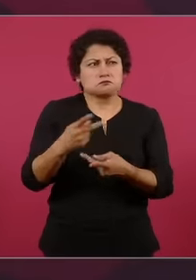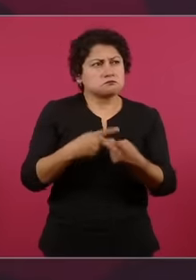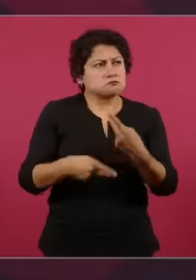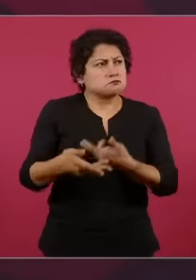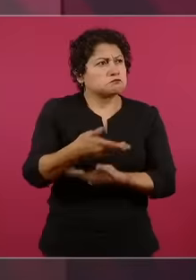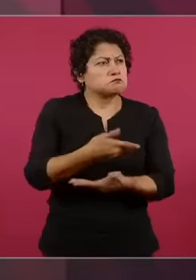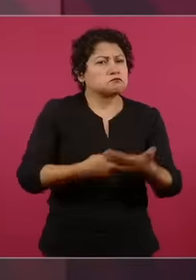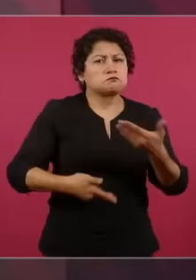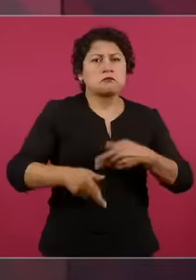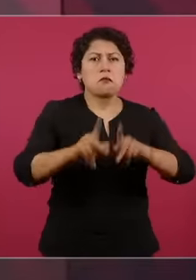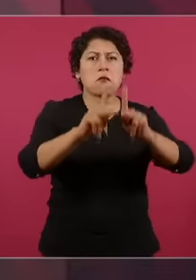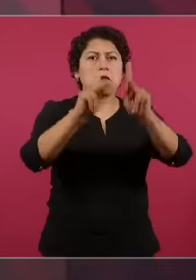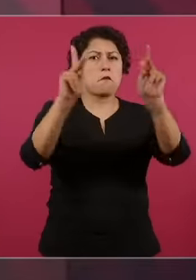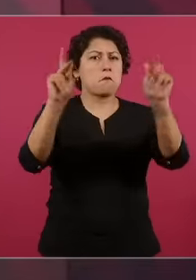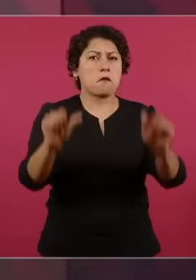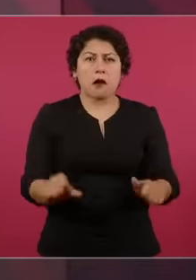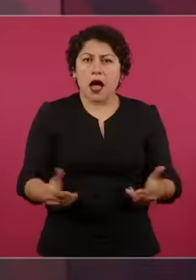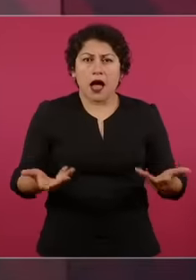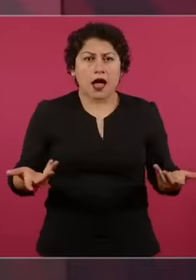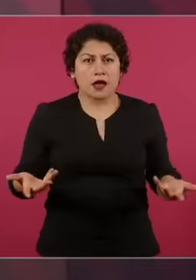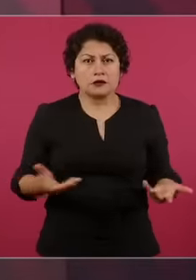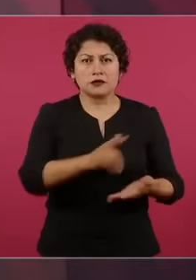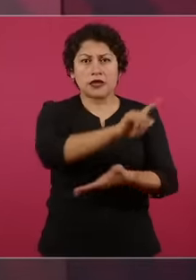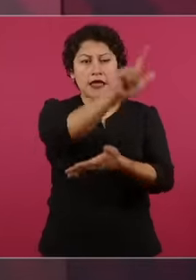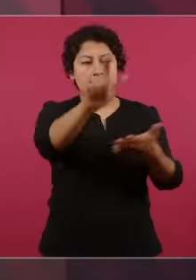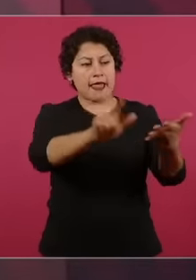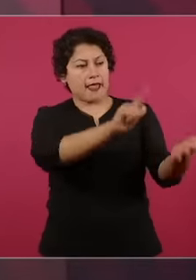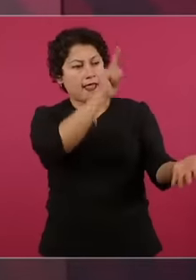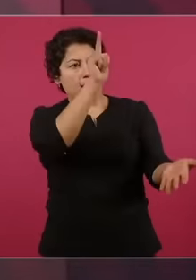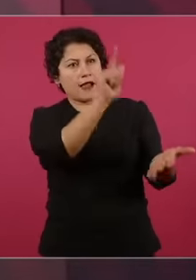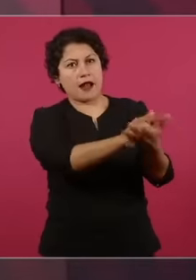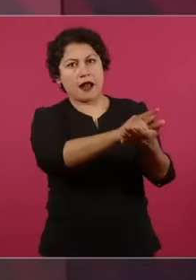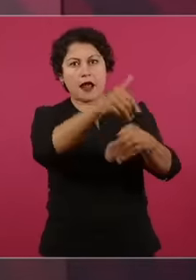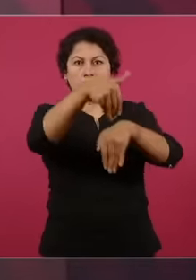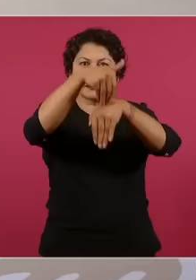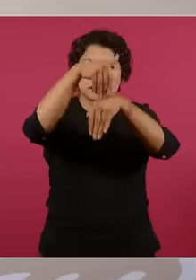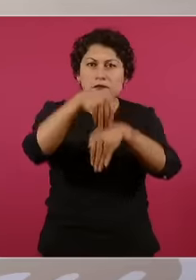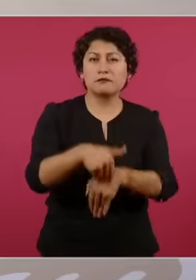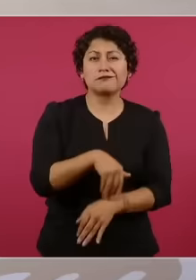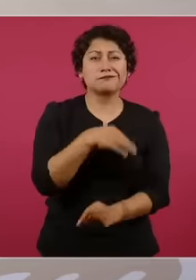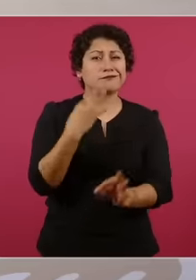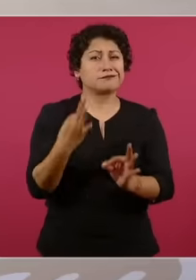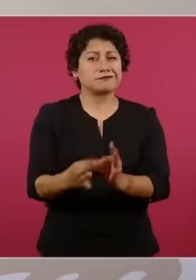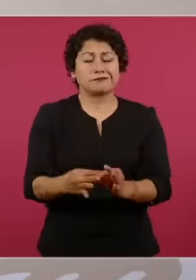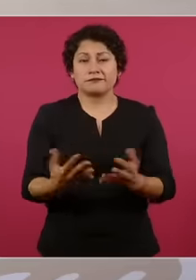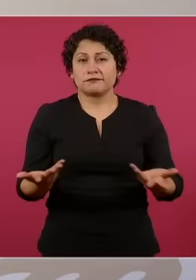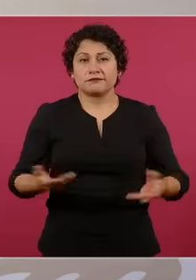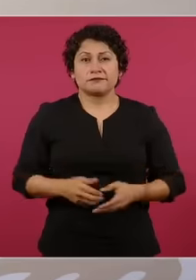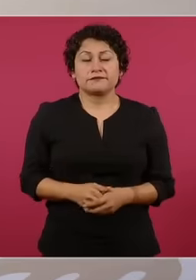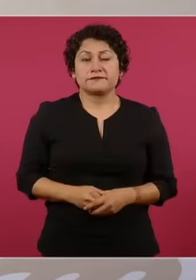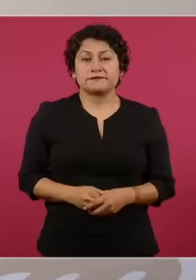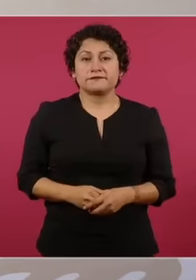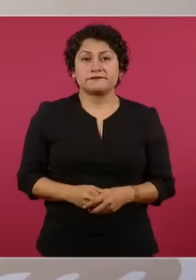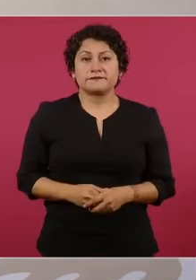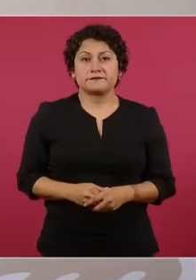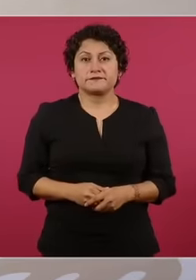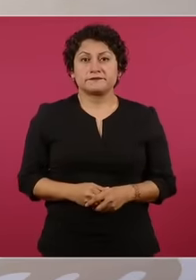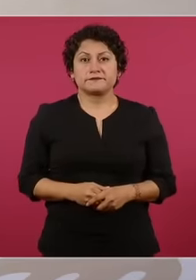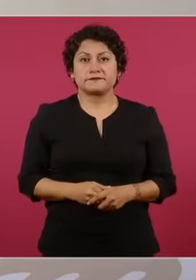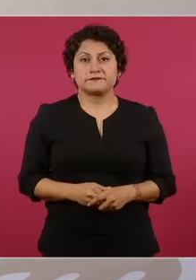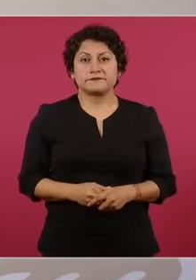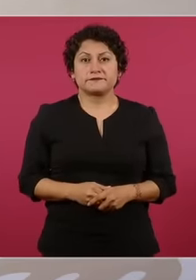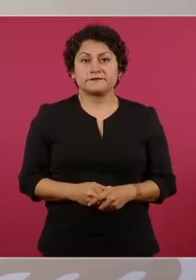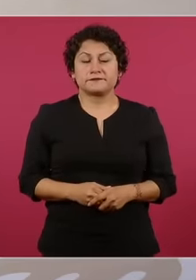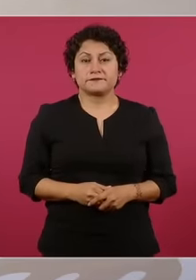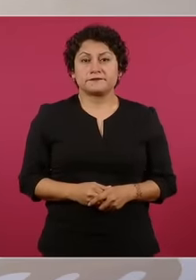illegal peaceful channels, that there